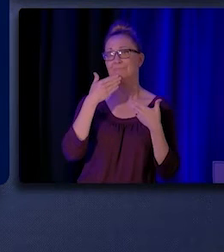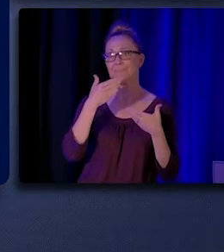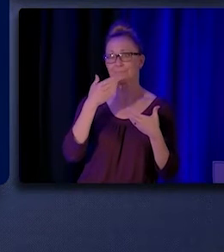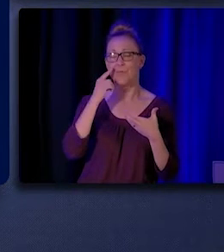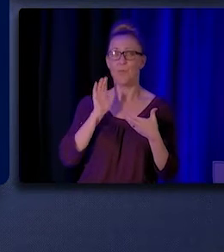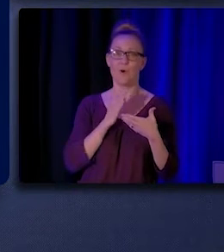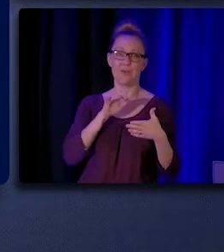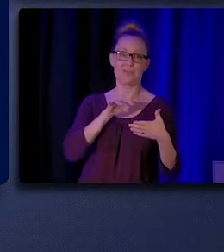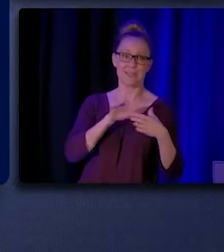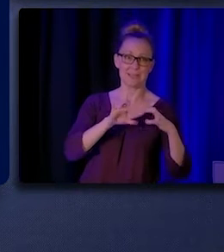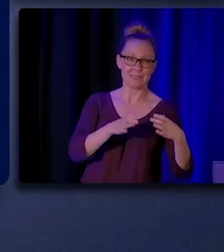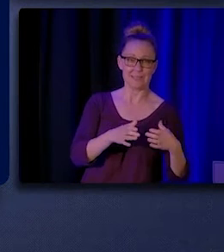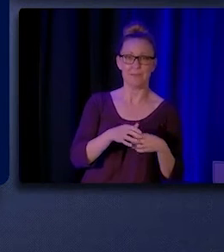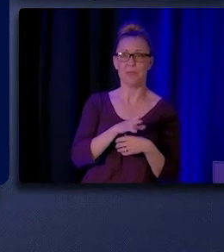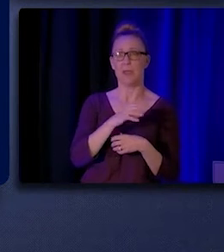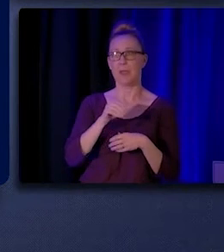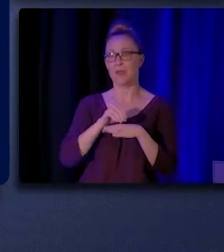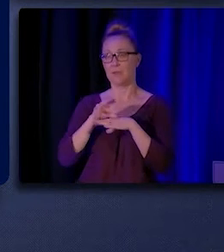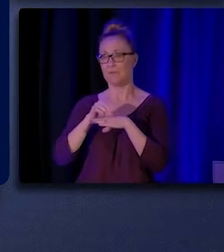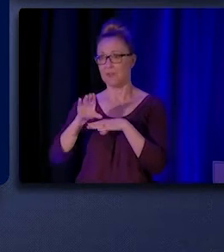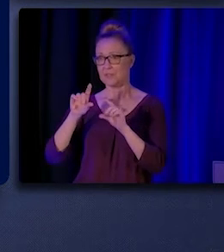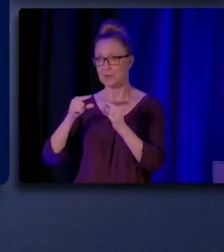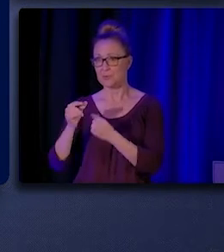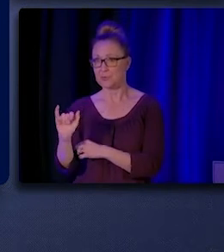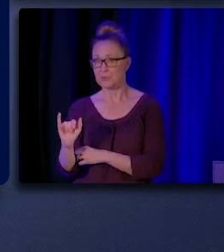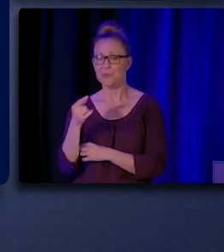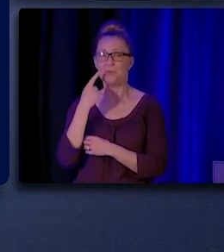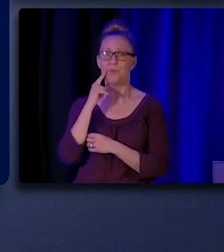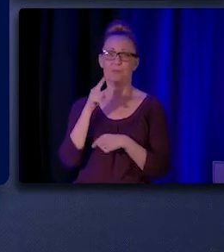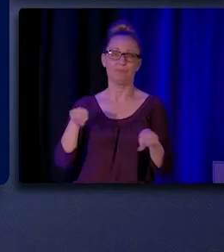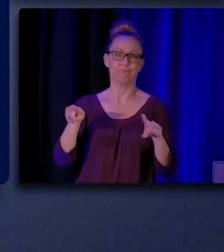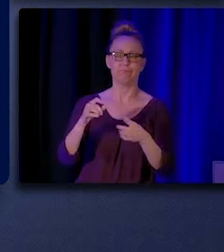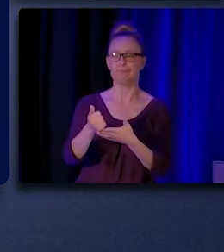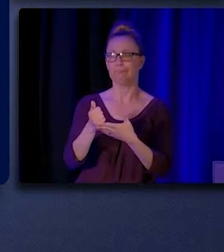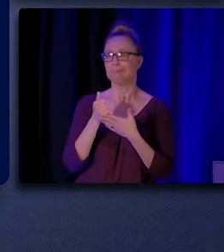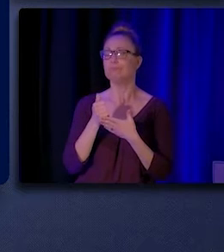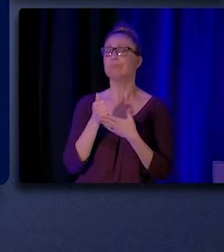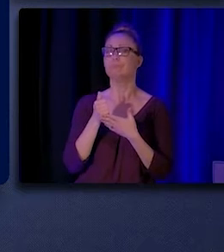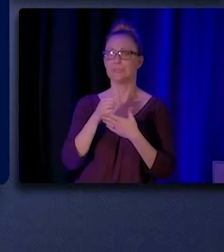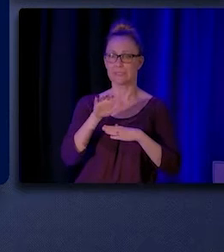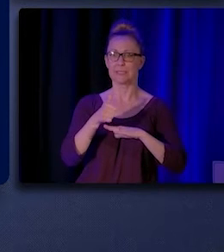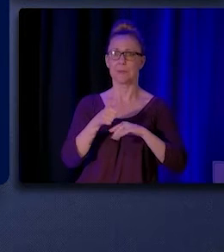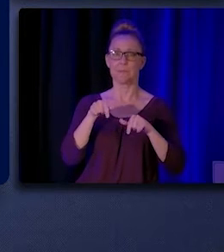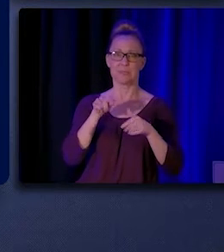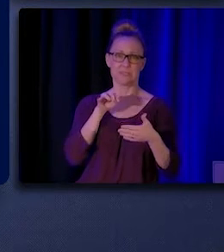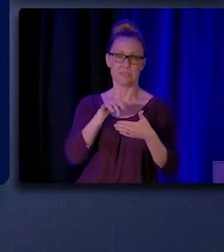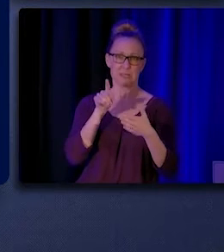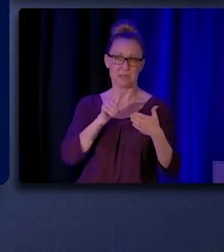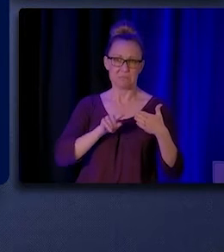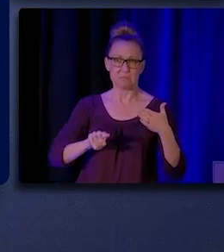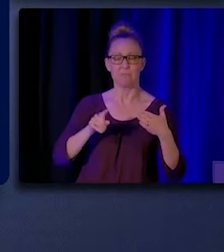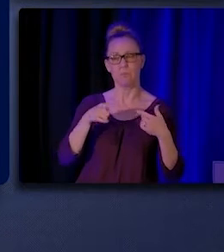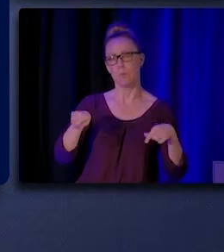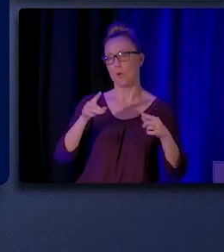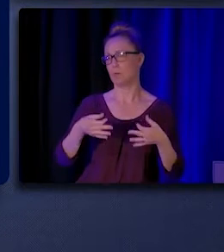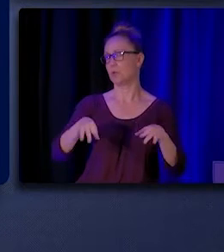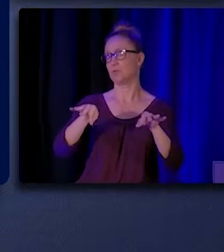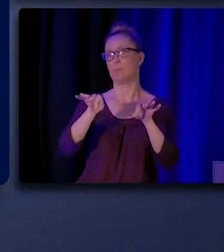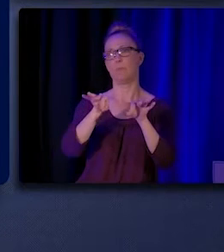as well as the advisory group for their help with the study as they were integral to the success of the project.